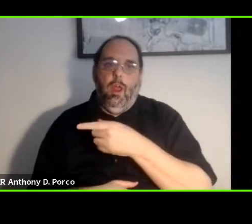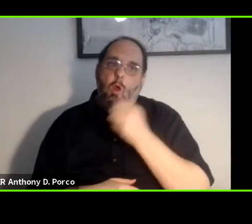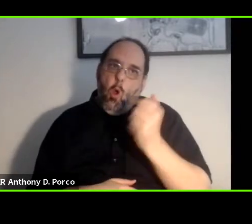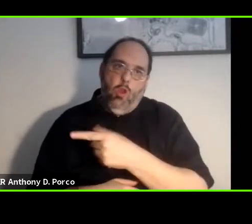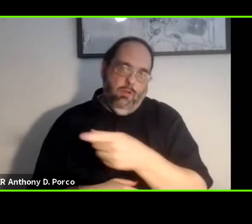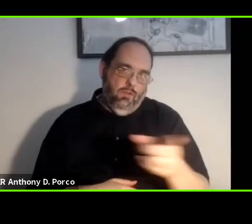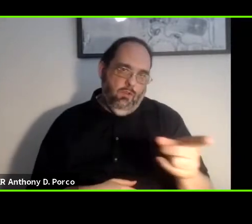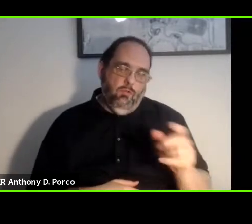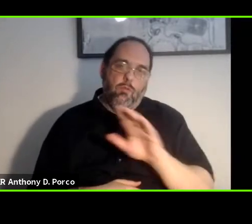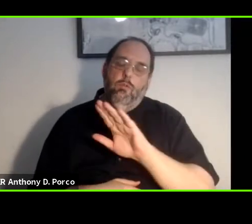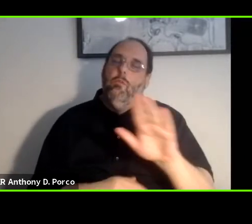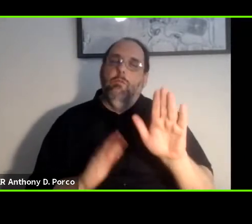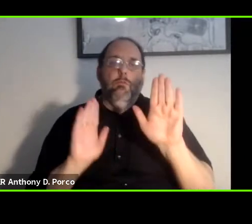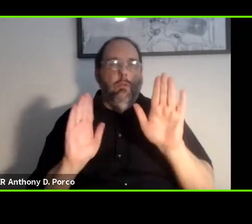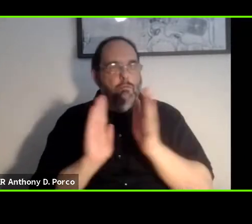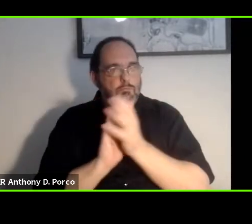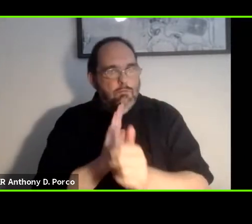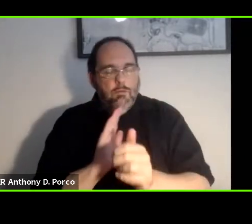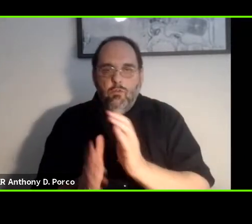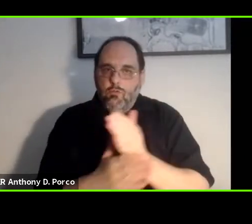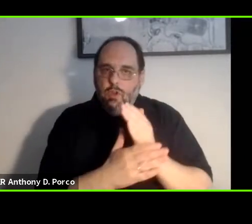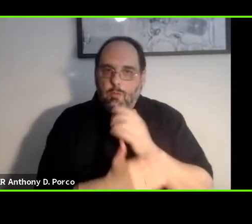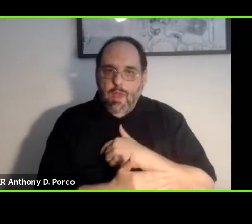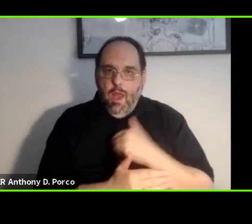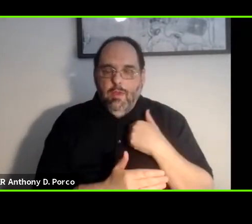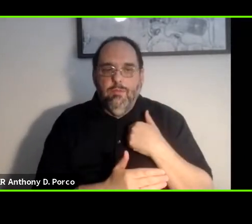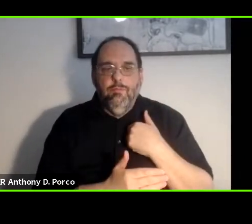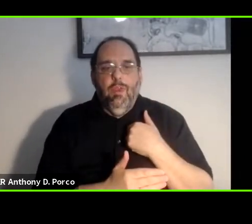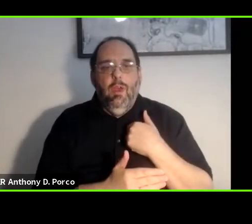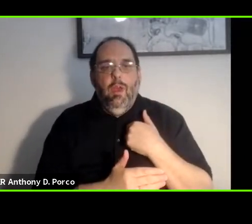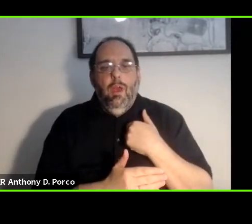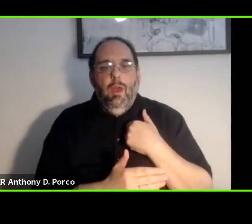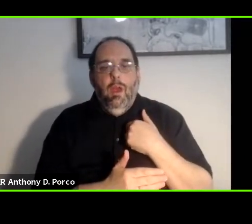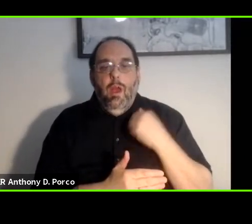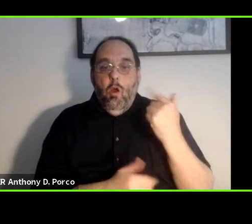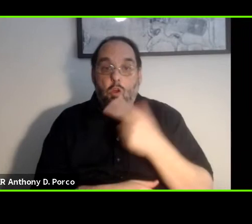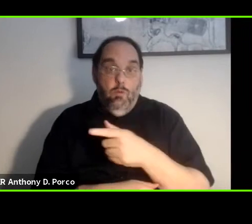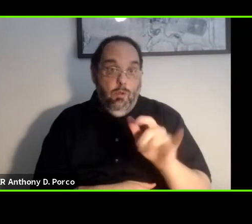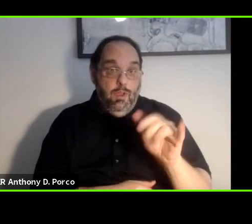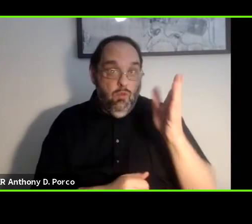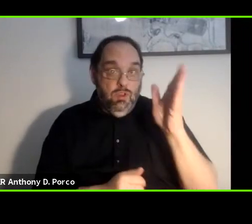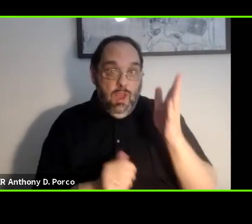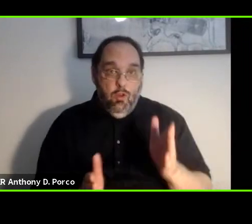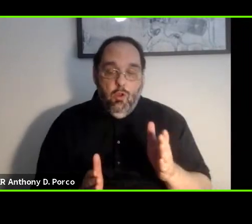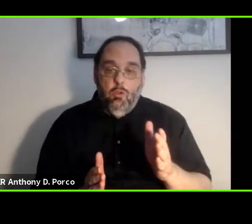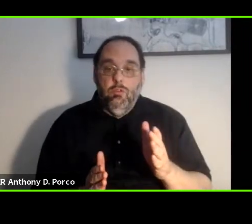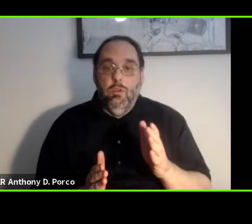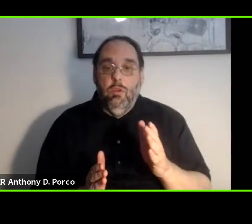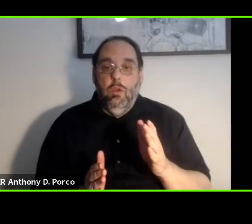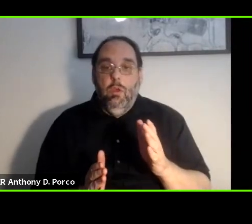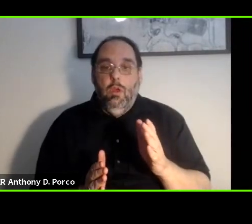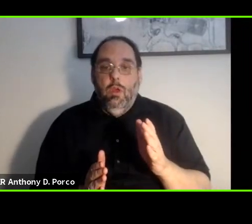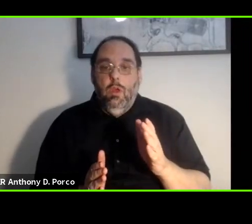your expertise that you shared with us. All of you as presenters you know,